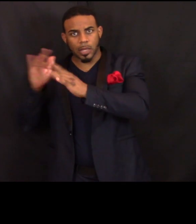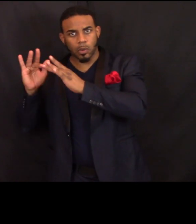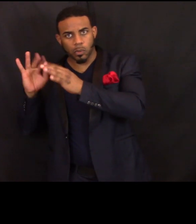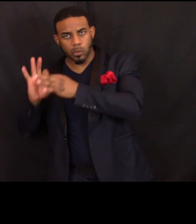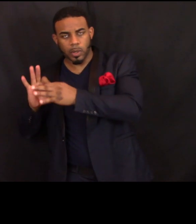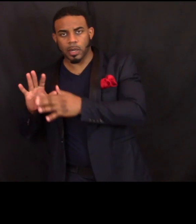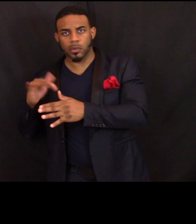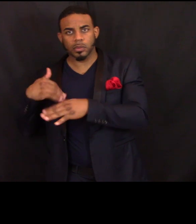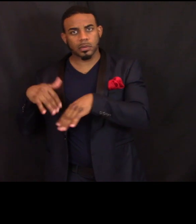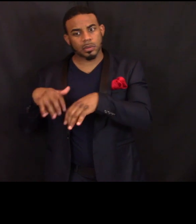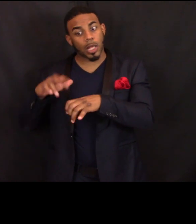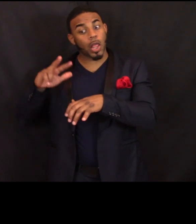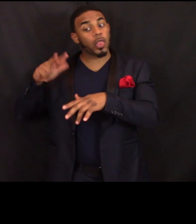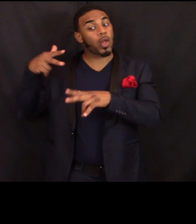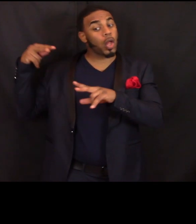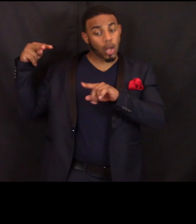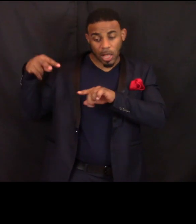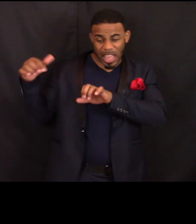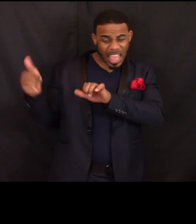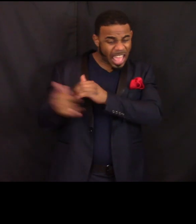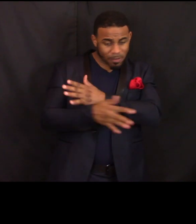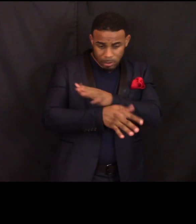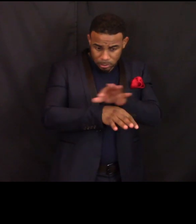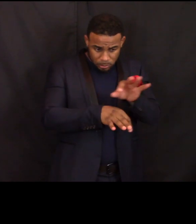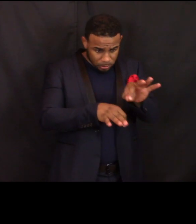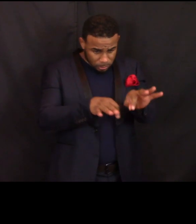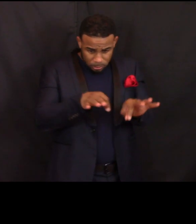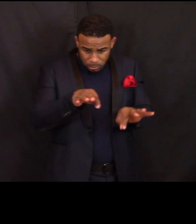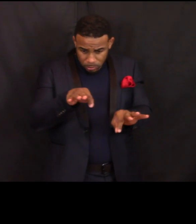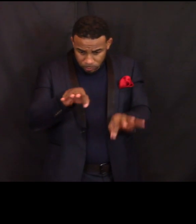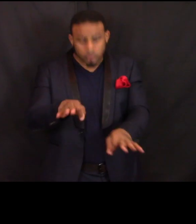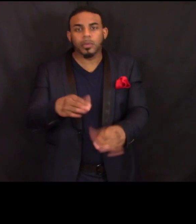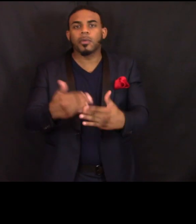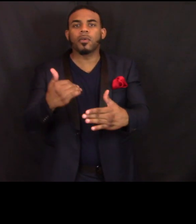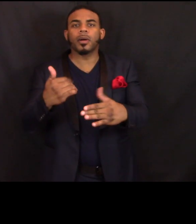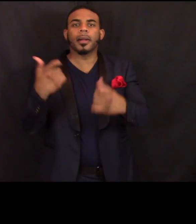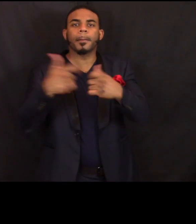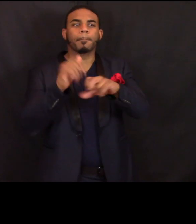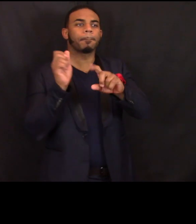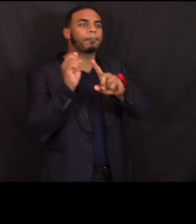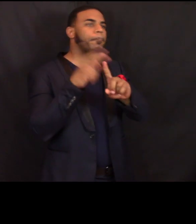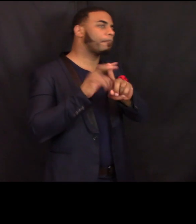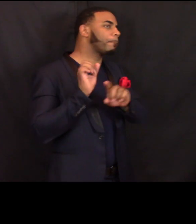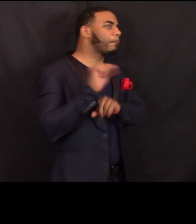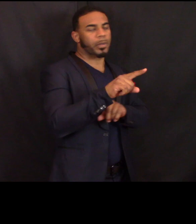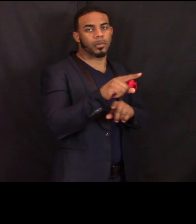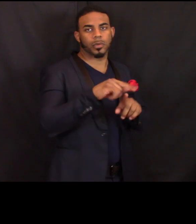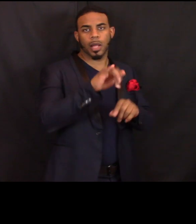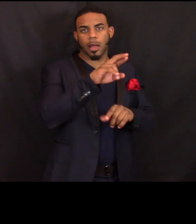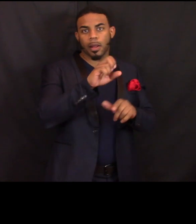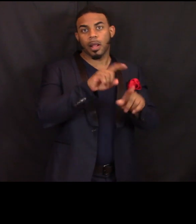Before we electronically file to the IRS And Minnesota or Departments of Revenue